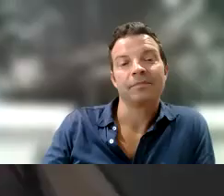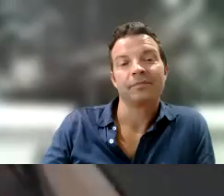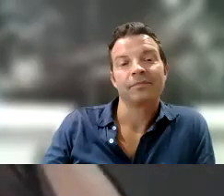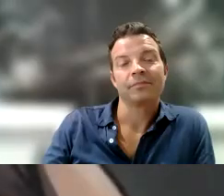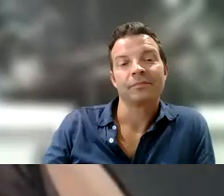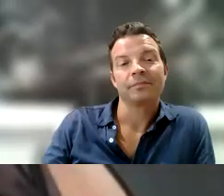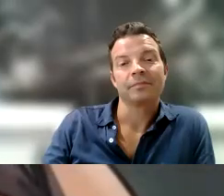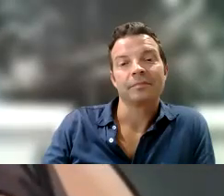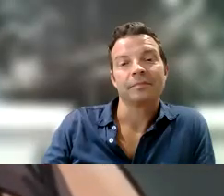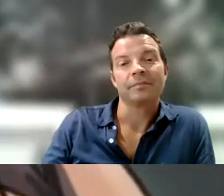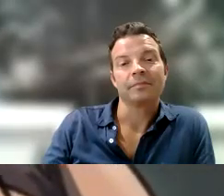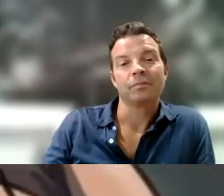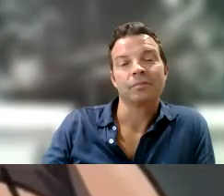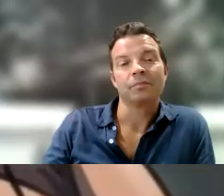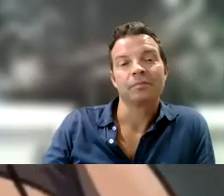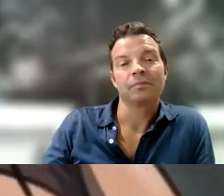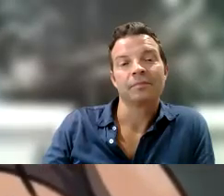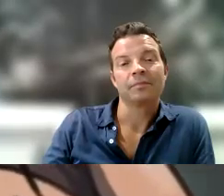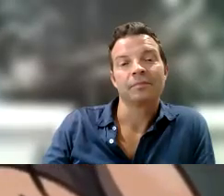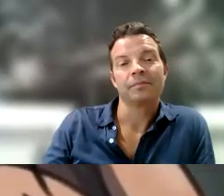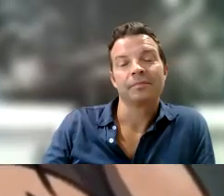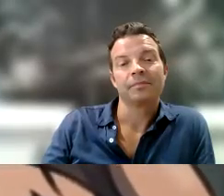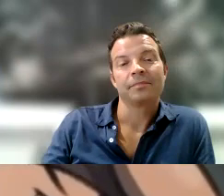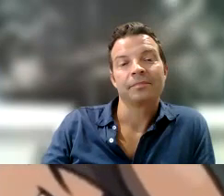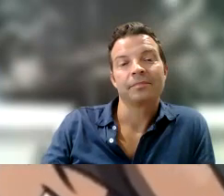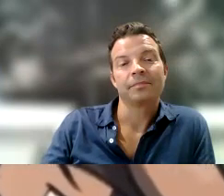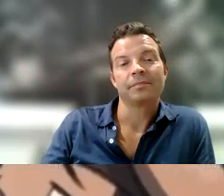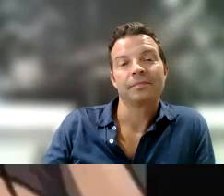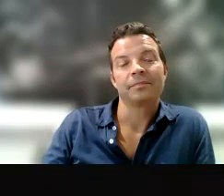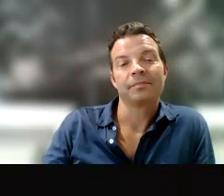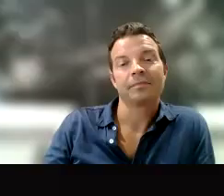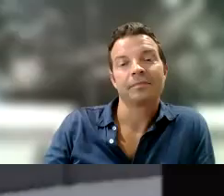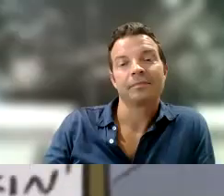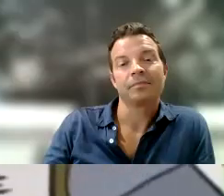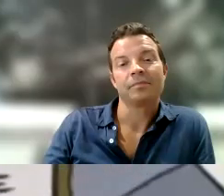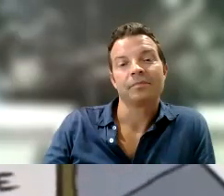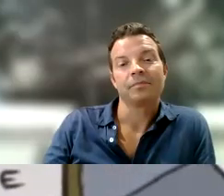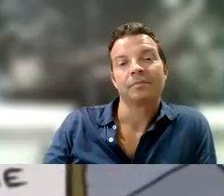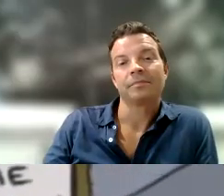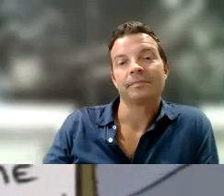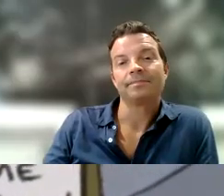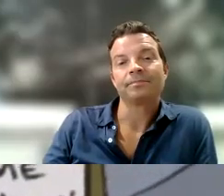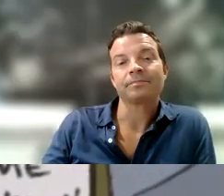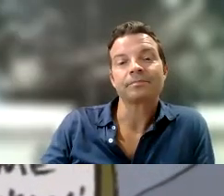Because we're Simon & Jorge. Simon & Jorge.